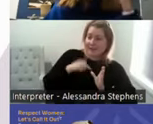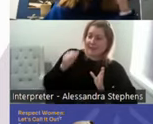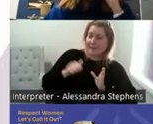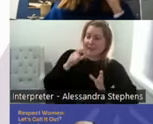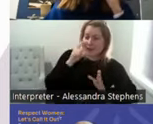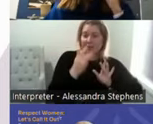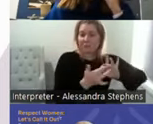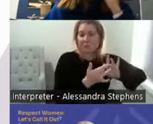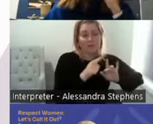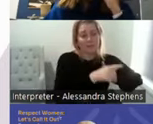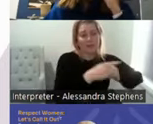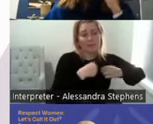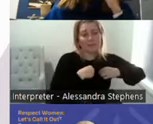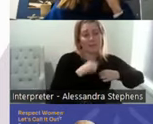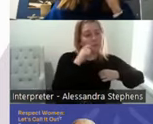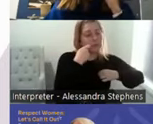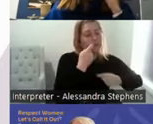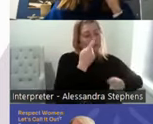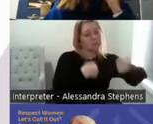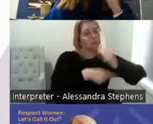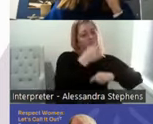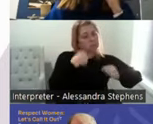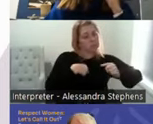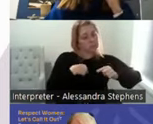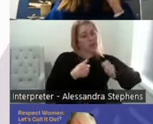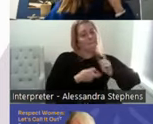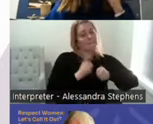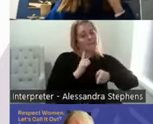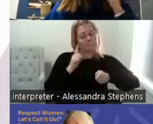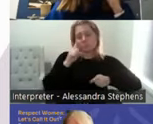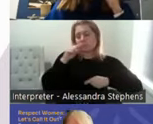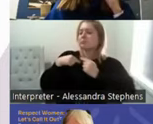but these are all great organizations that I'm sure most of you are aware of.